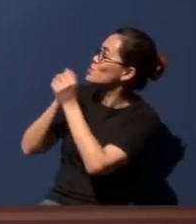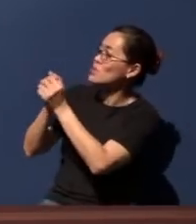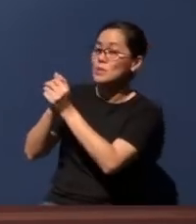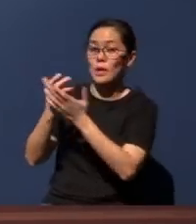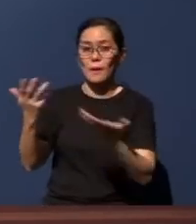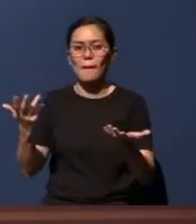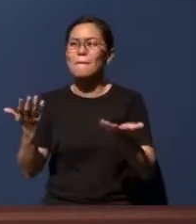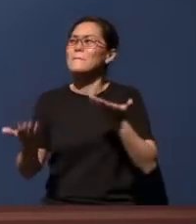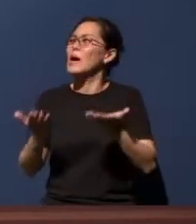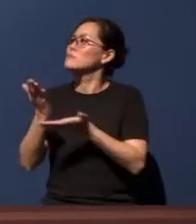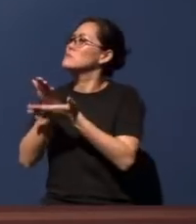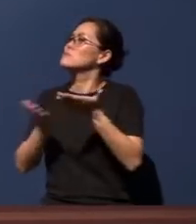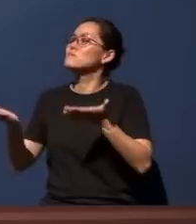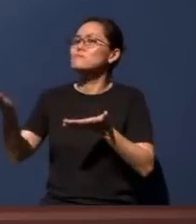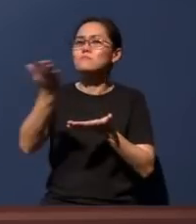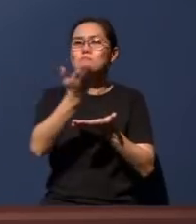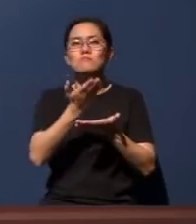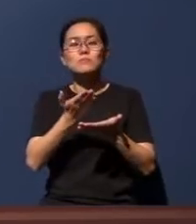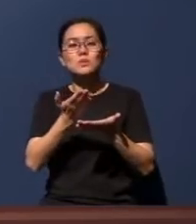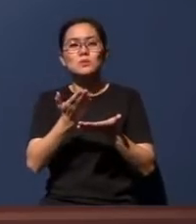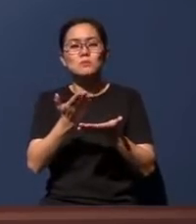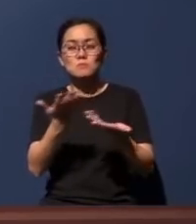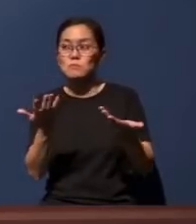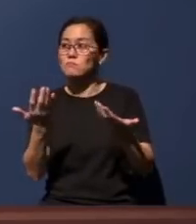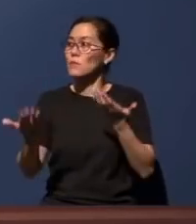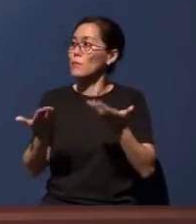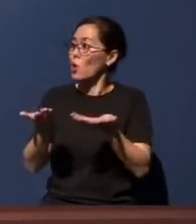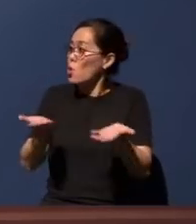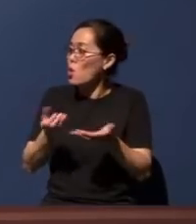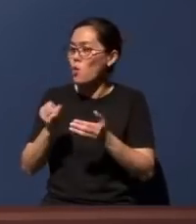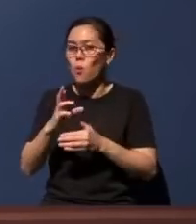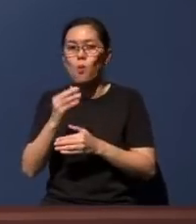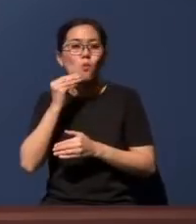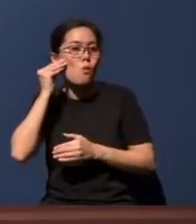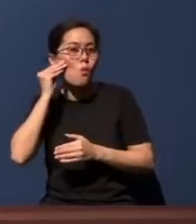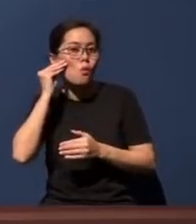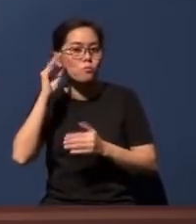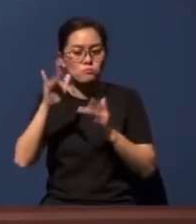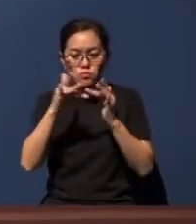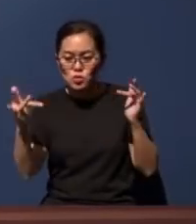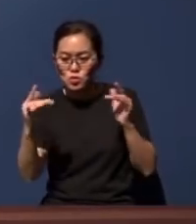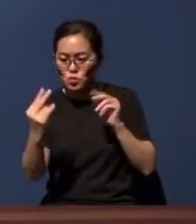some of us watching this, or in our midst who have not yet known the Lord personally, then I'd like